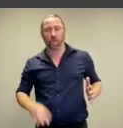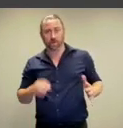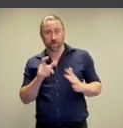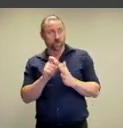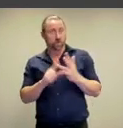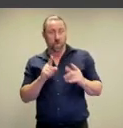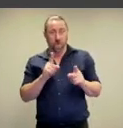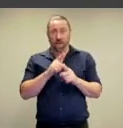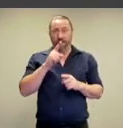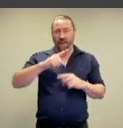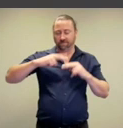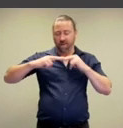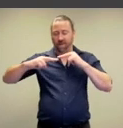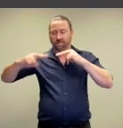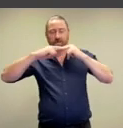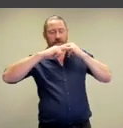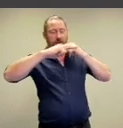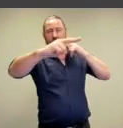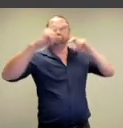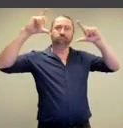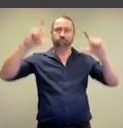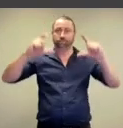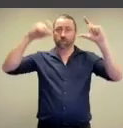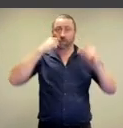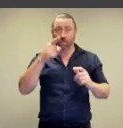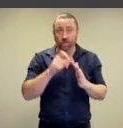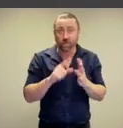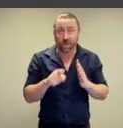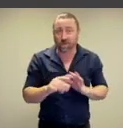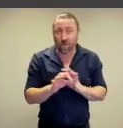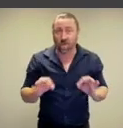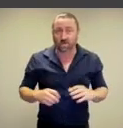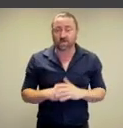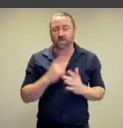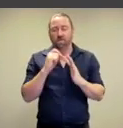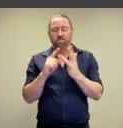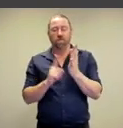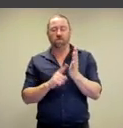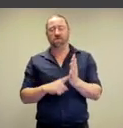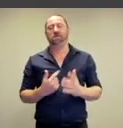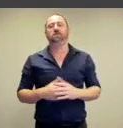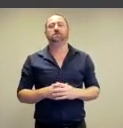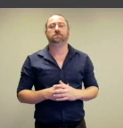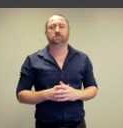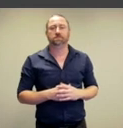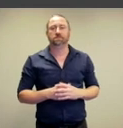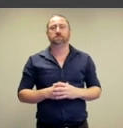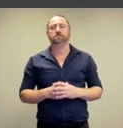a monumental nudie pick? What do we think? I’ll tell